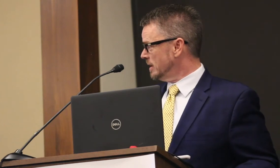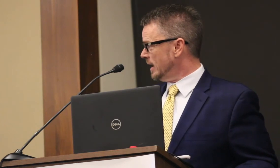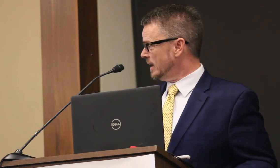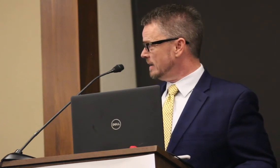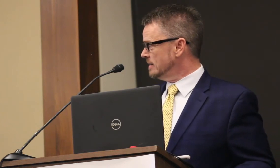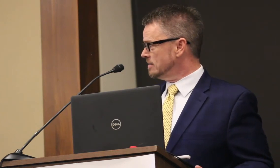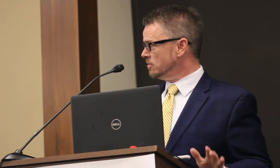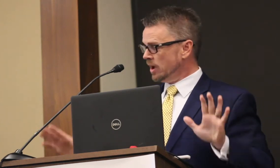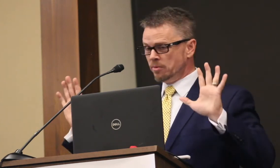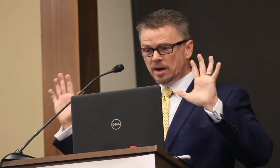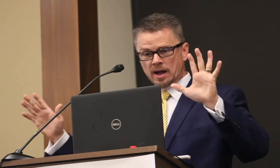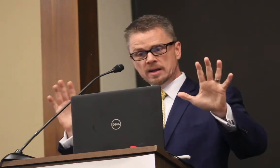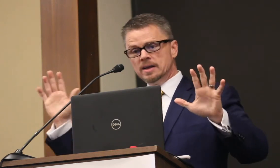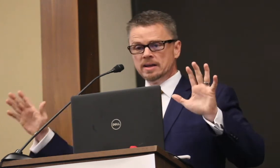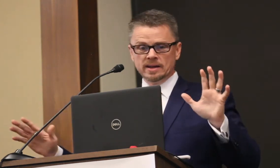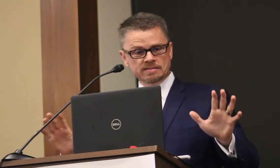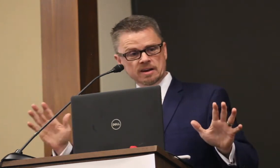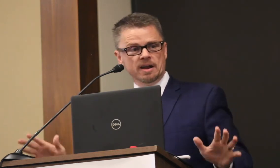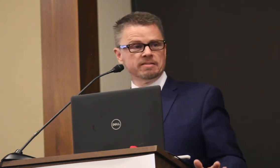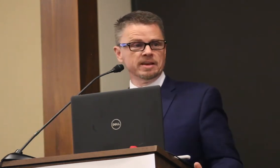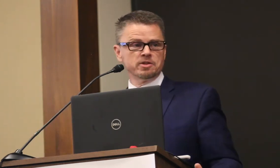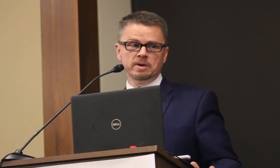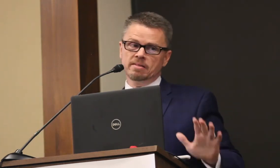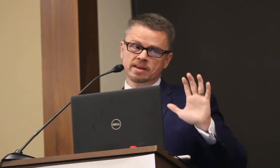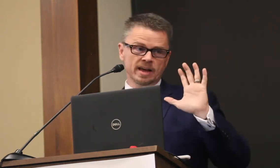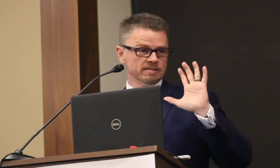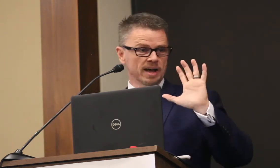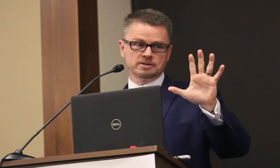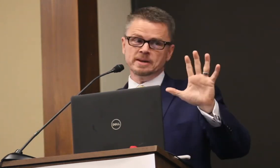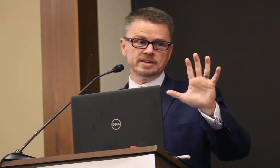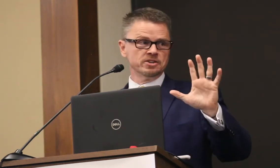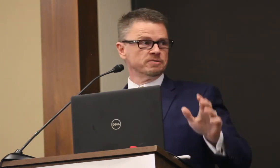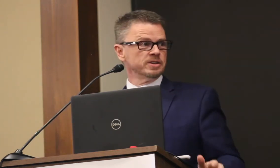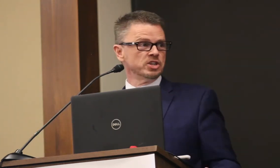today is okay, well, he said a lot of things I think he has high expectations for each